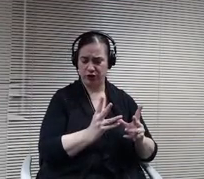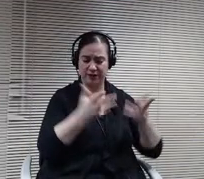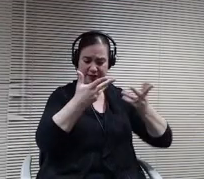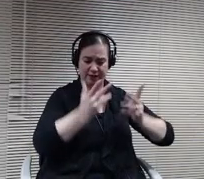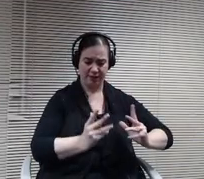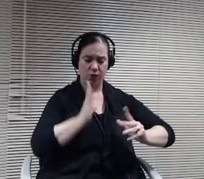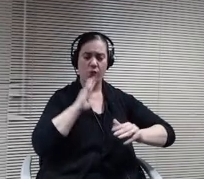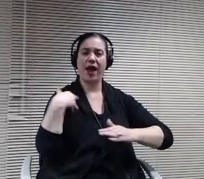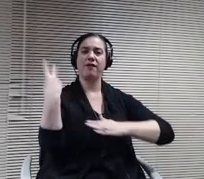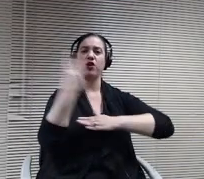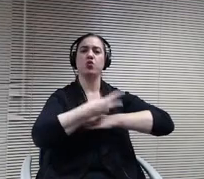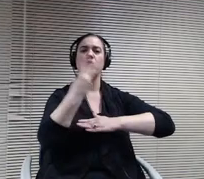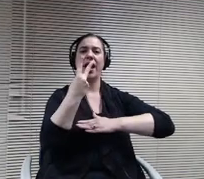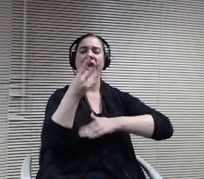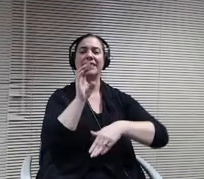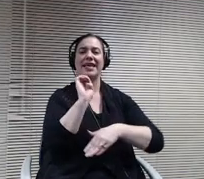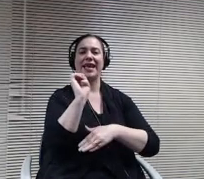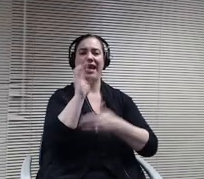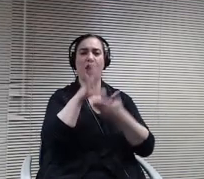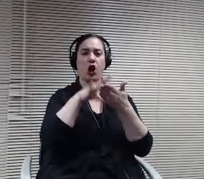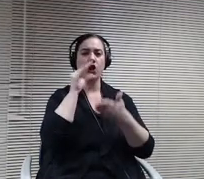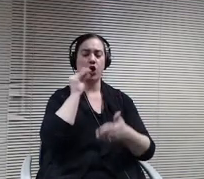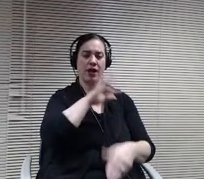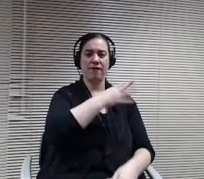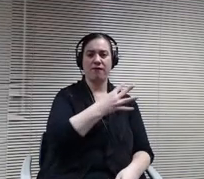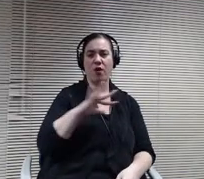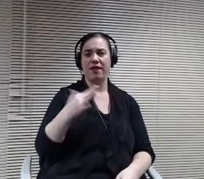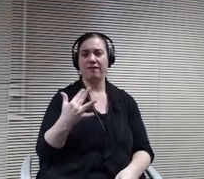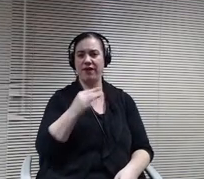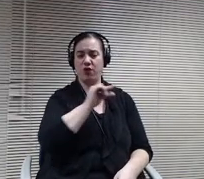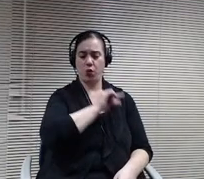grade. Their teachers can either be at their own